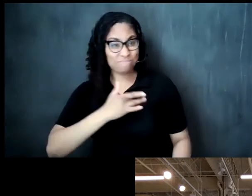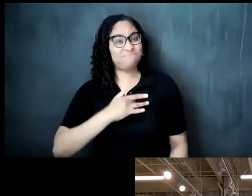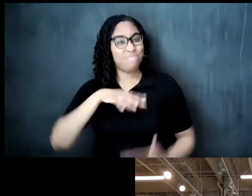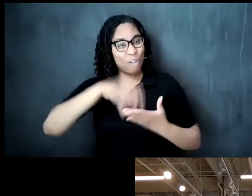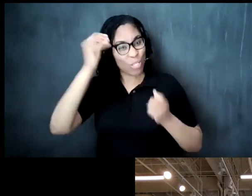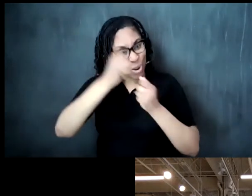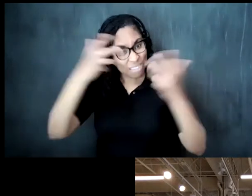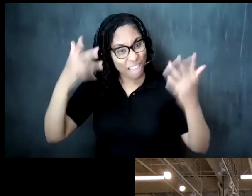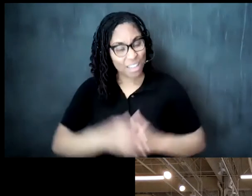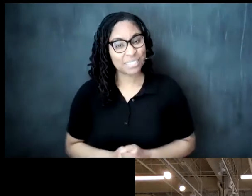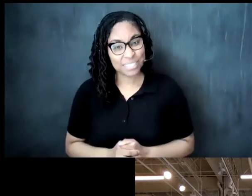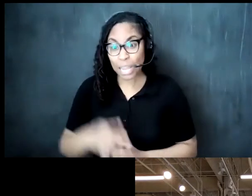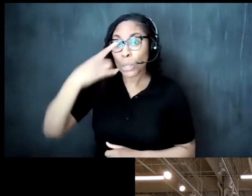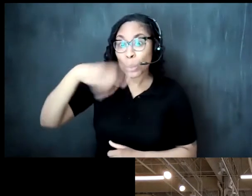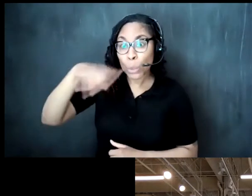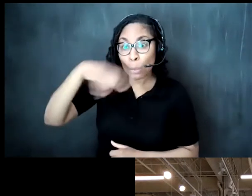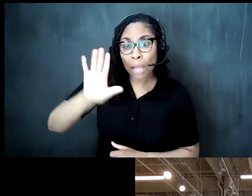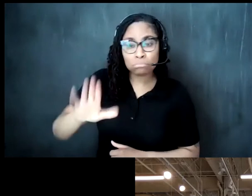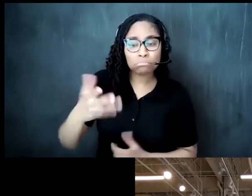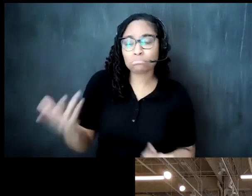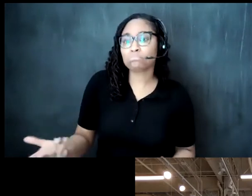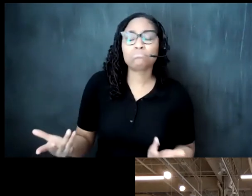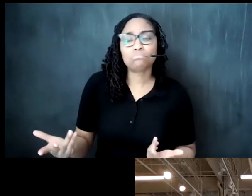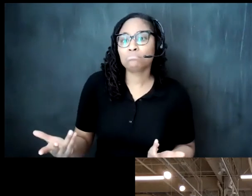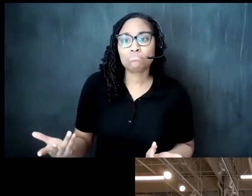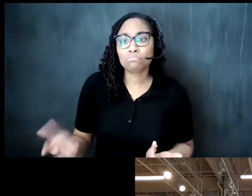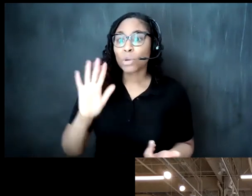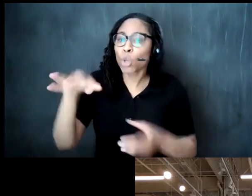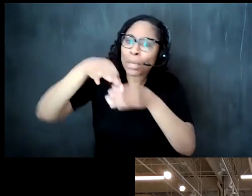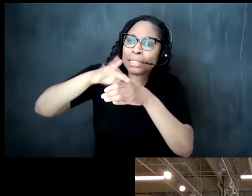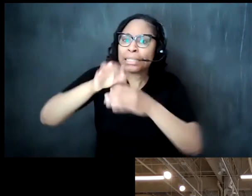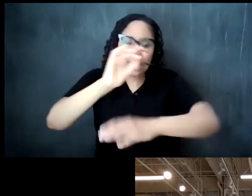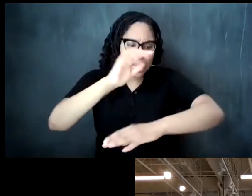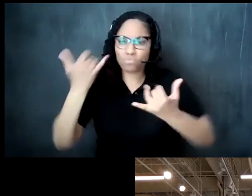and do you mind um just sharing with us you know your teeth set up and just guiding us through